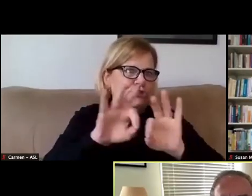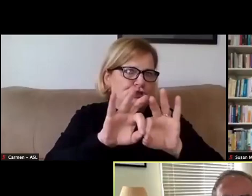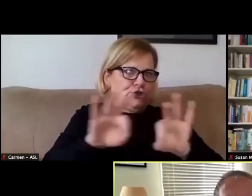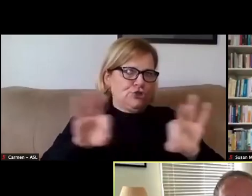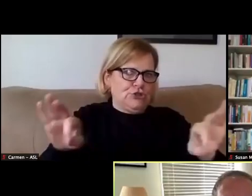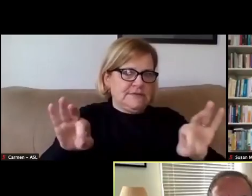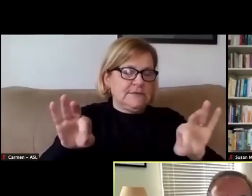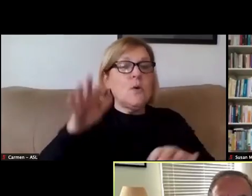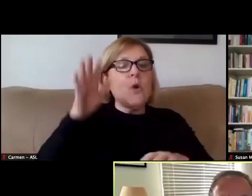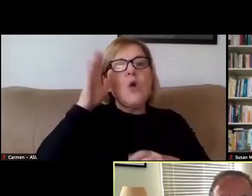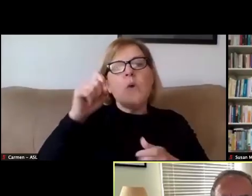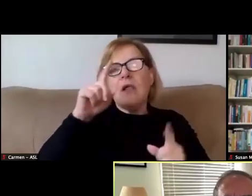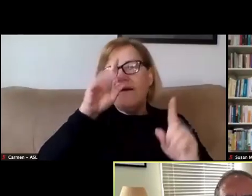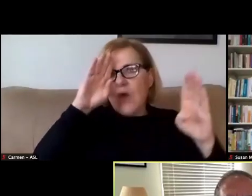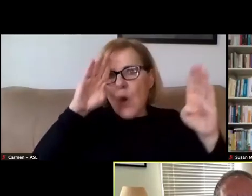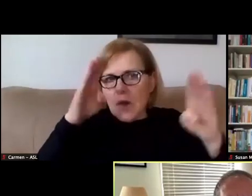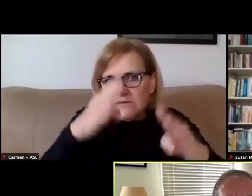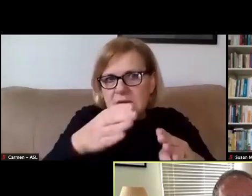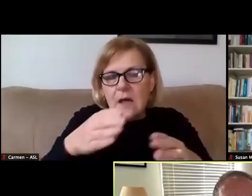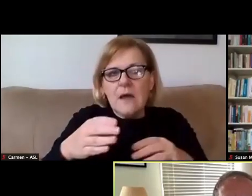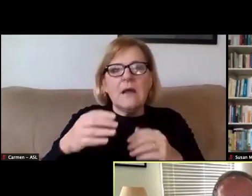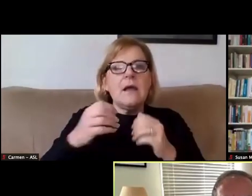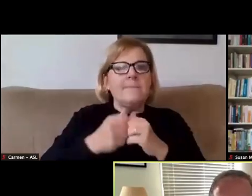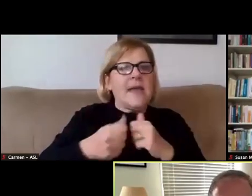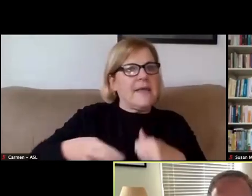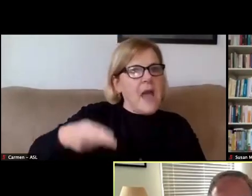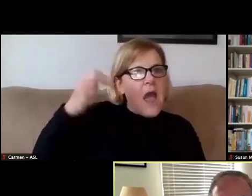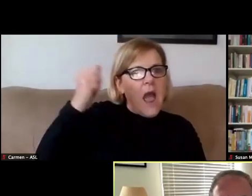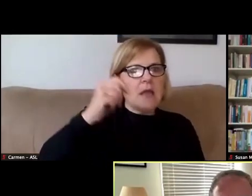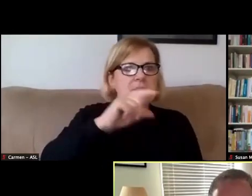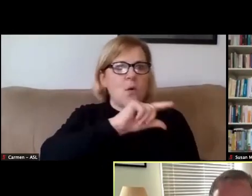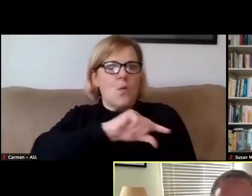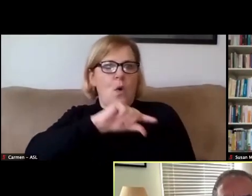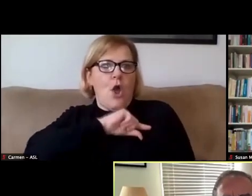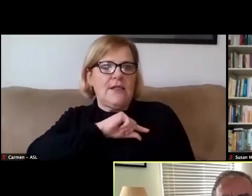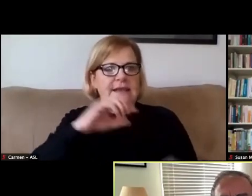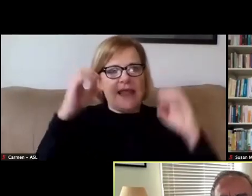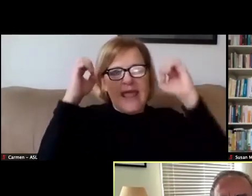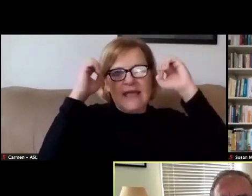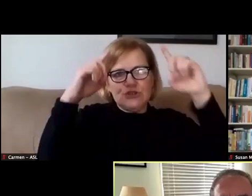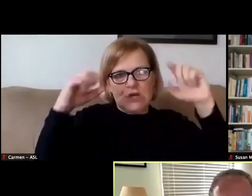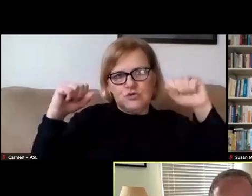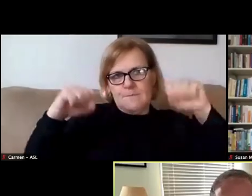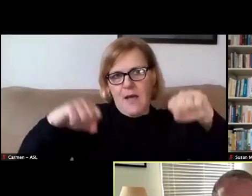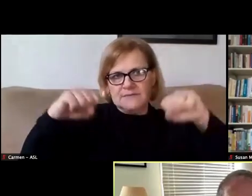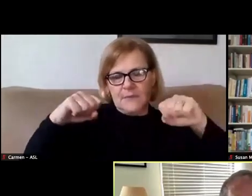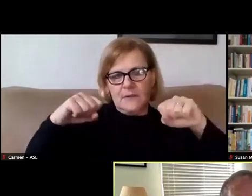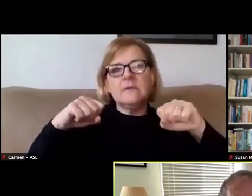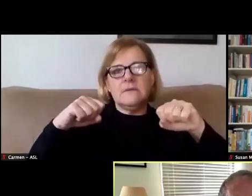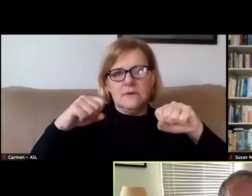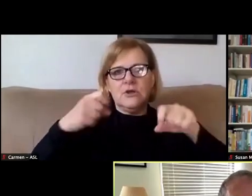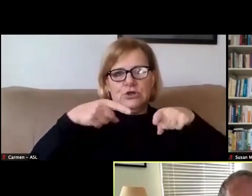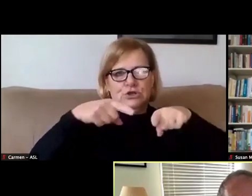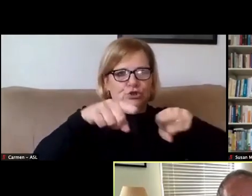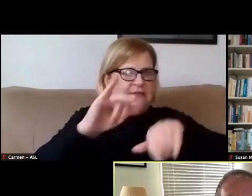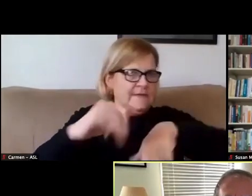We're gonna focus on making the highest quality education possible under these circumstances.